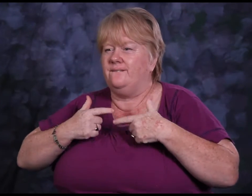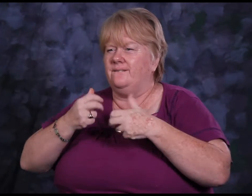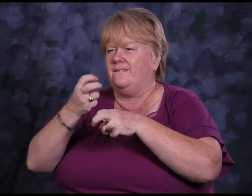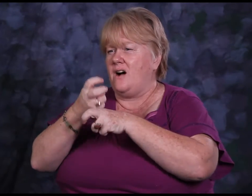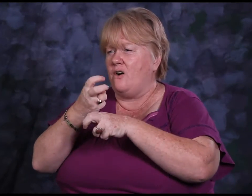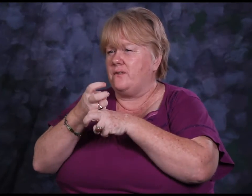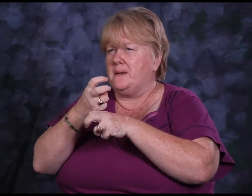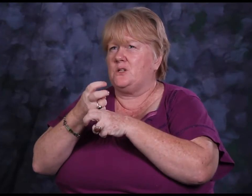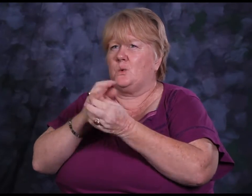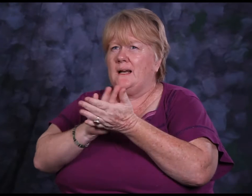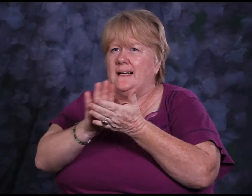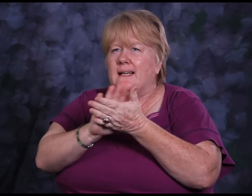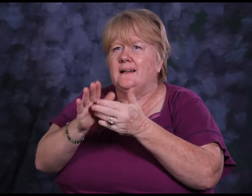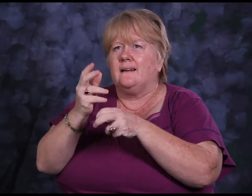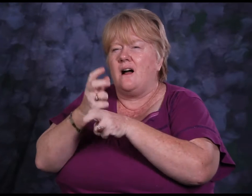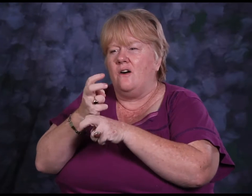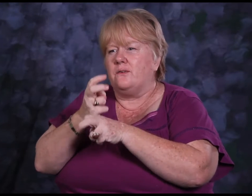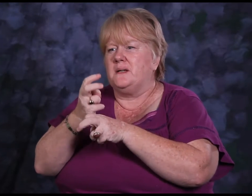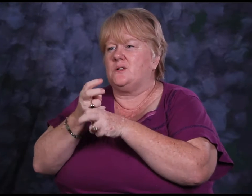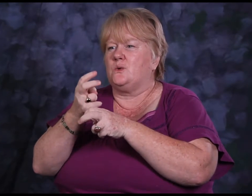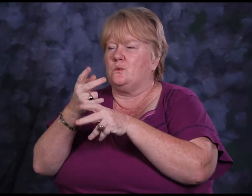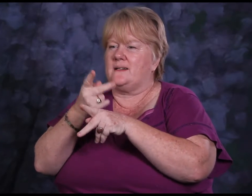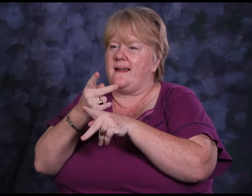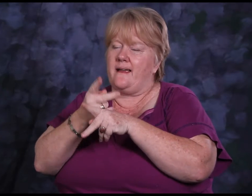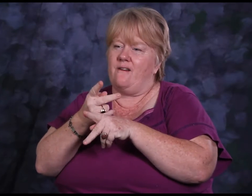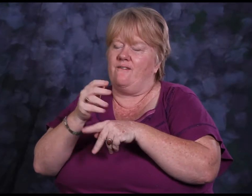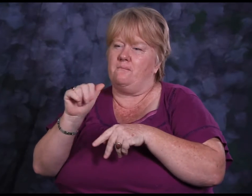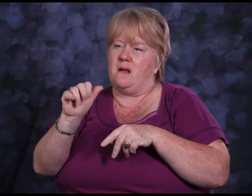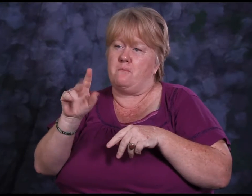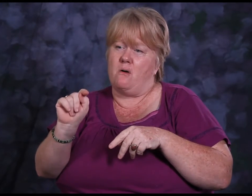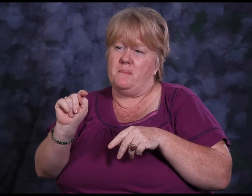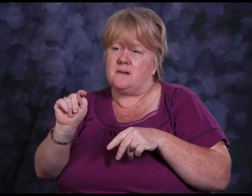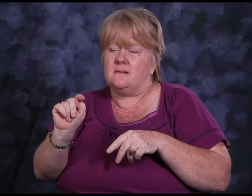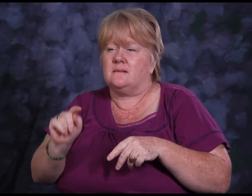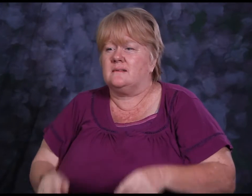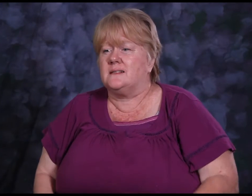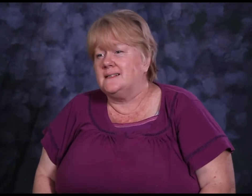It was hard to take care of myself, it was hard to clean up my apartment.